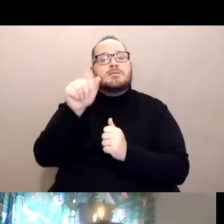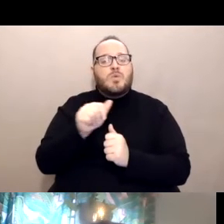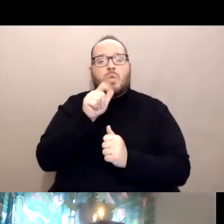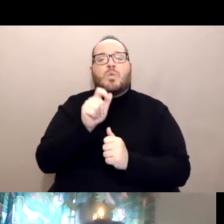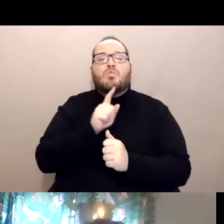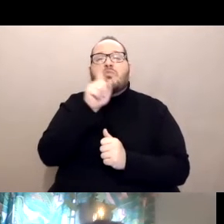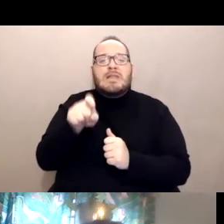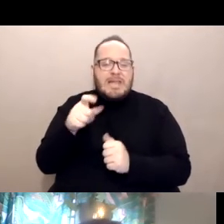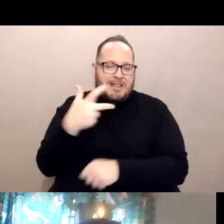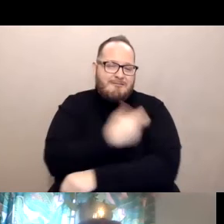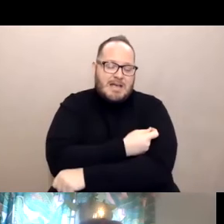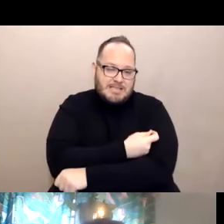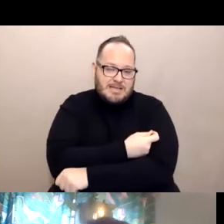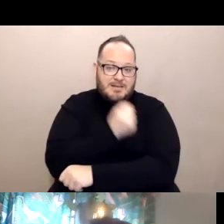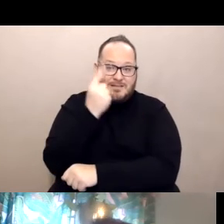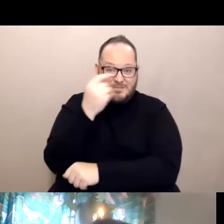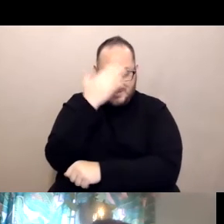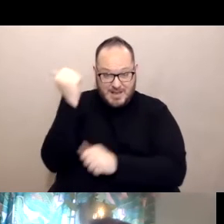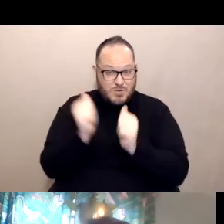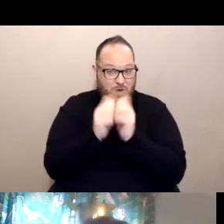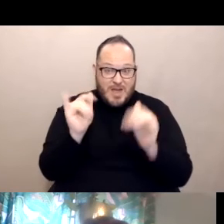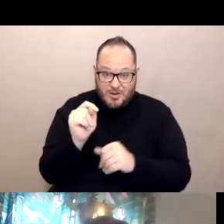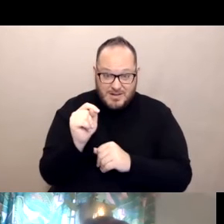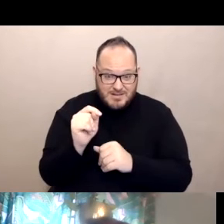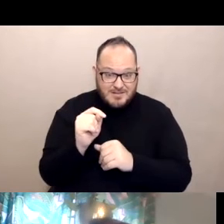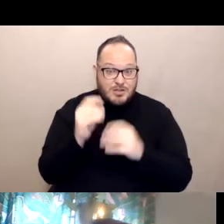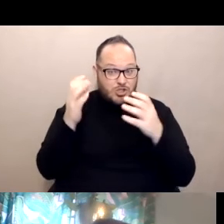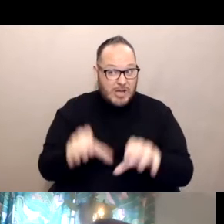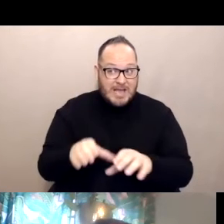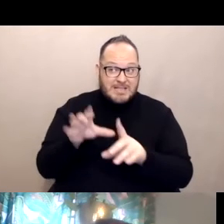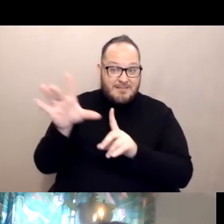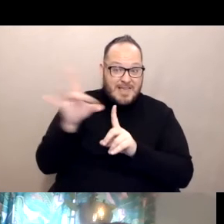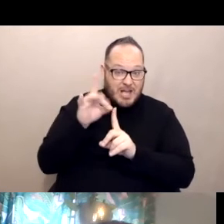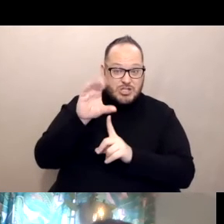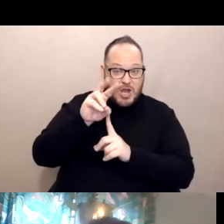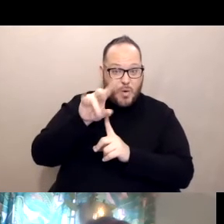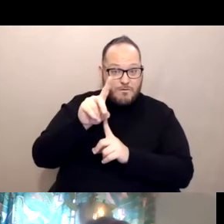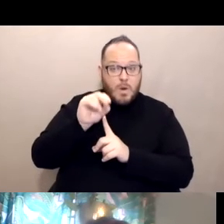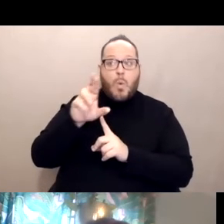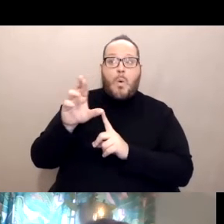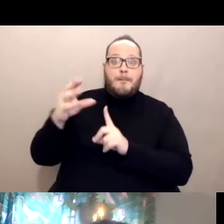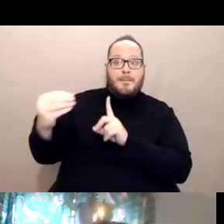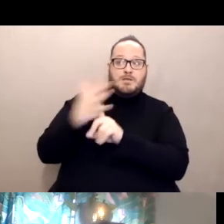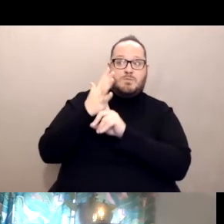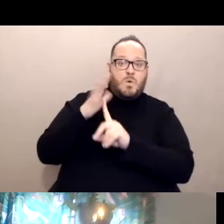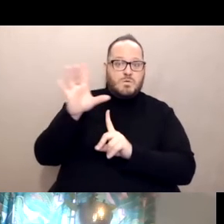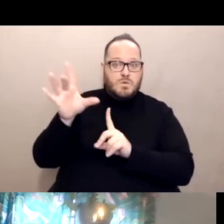because without it, the chances of catching COVID or being exposed to COVID is greater than those who are